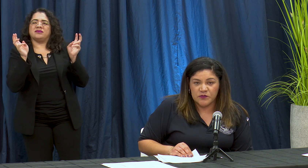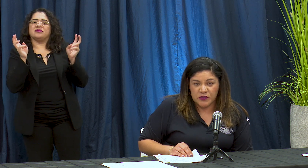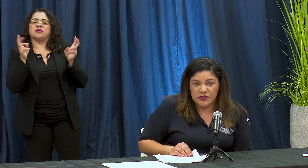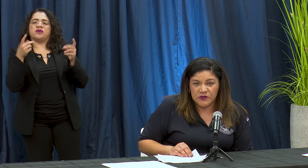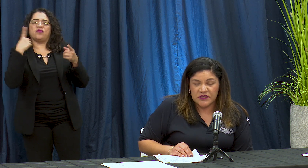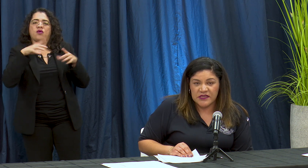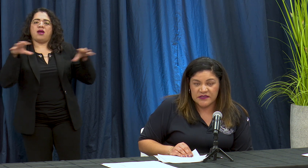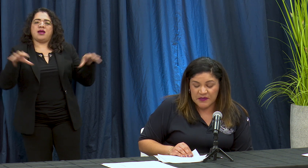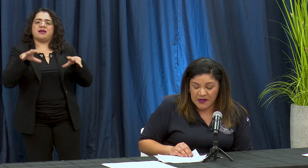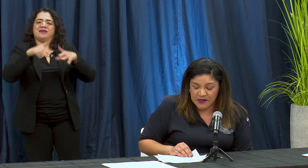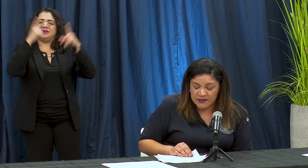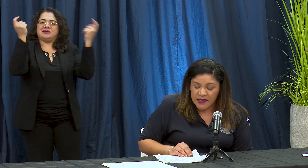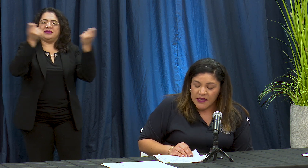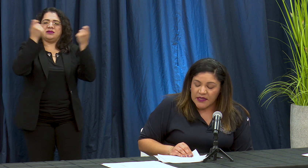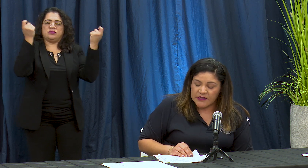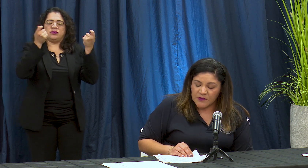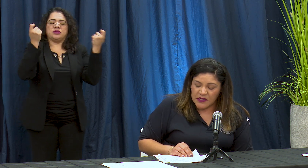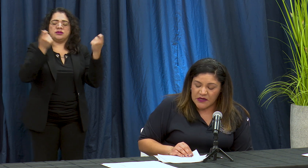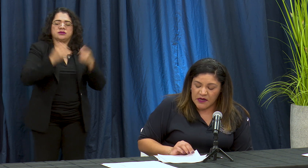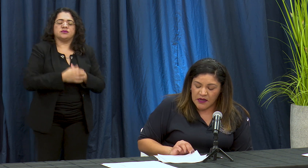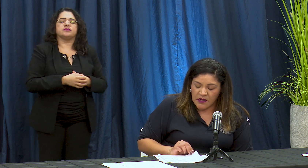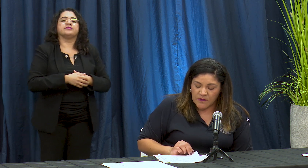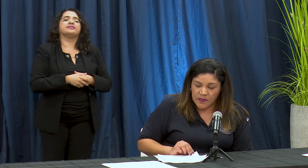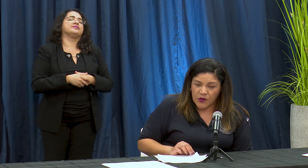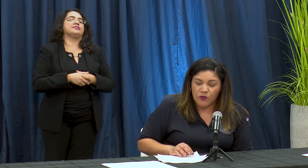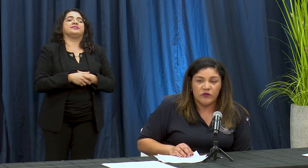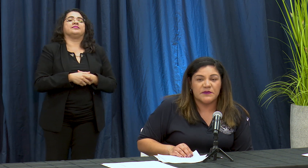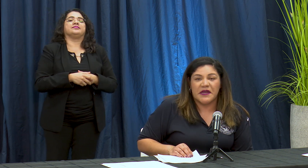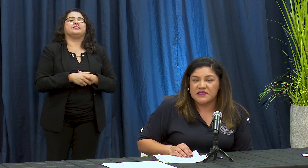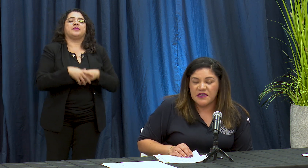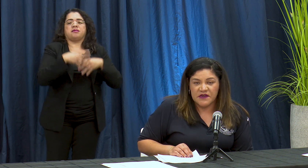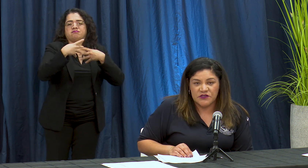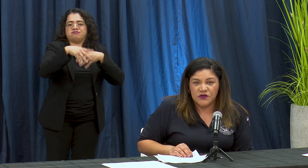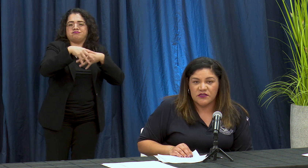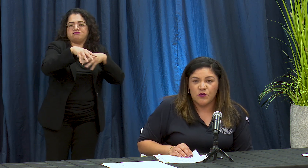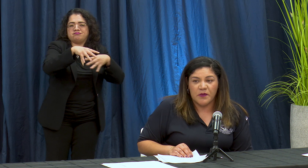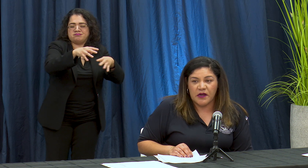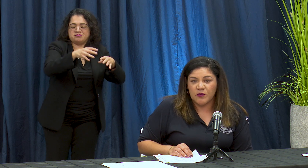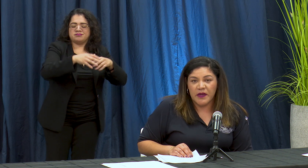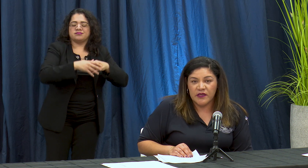pour Simoes DAC Samanas eat ambien como su para celebrations como para complain